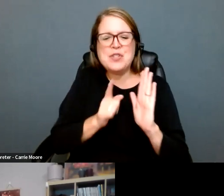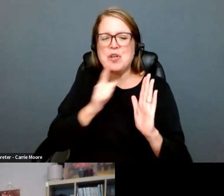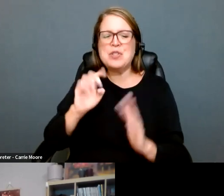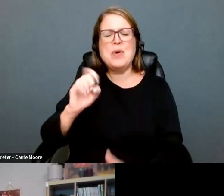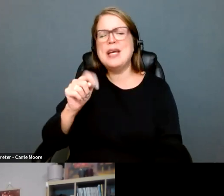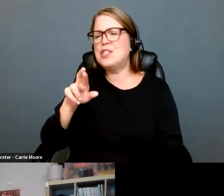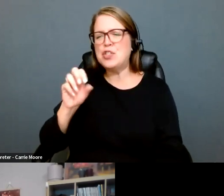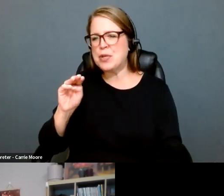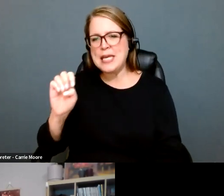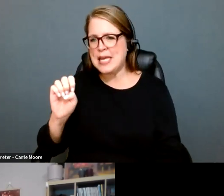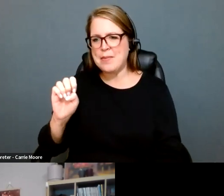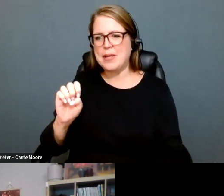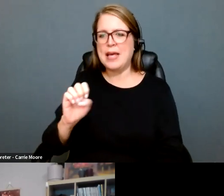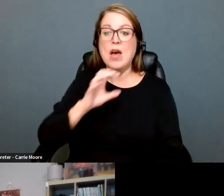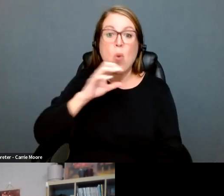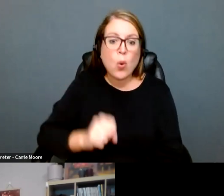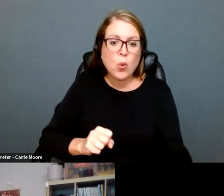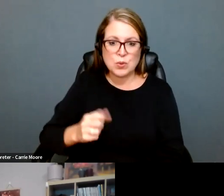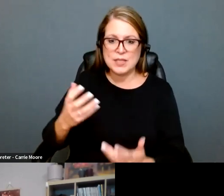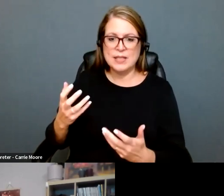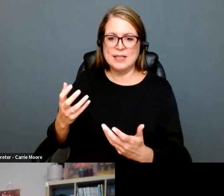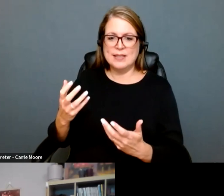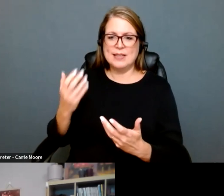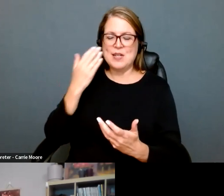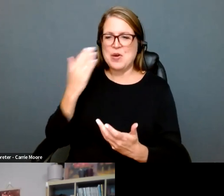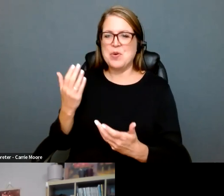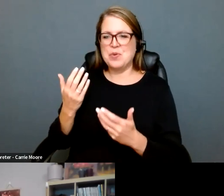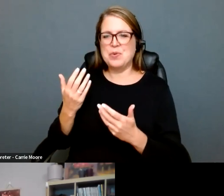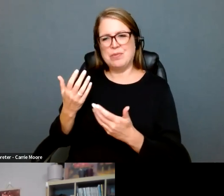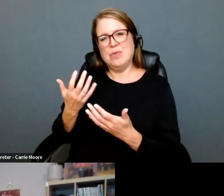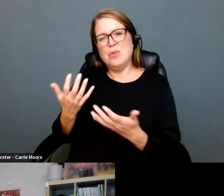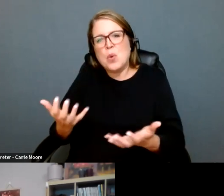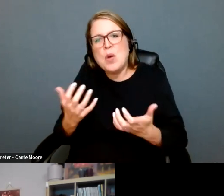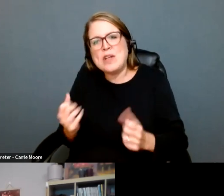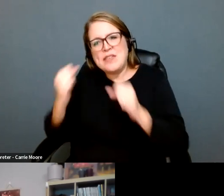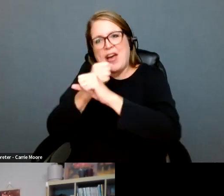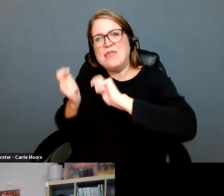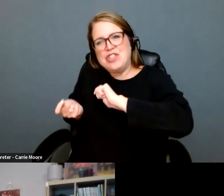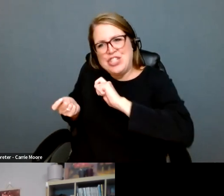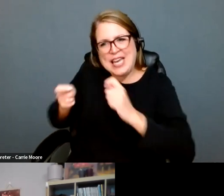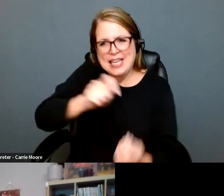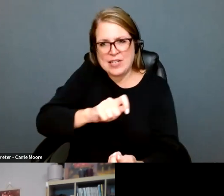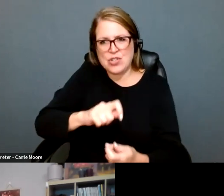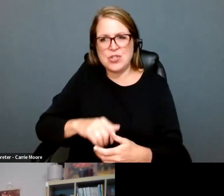these statutes to start to, you know, claw back our rights over a period of